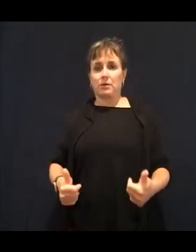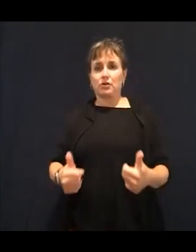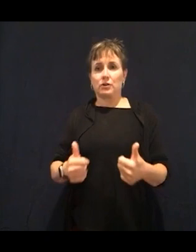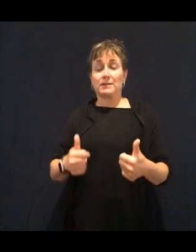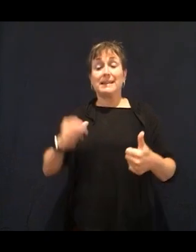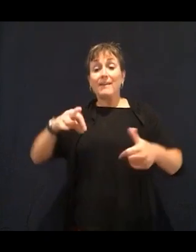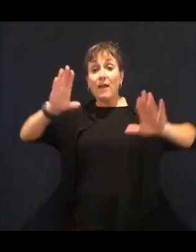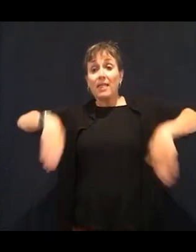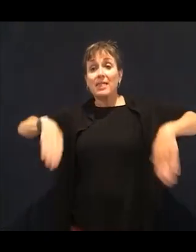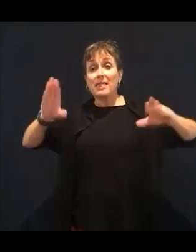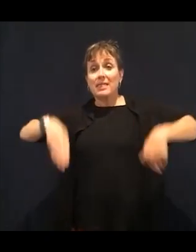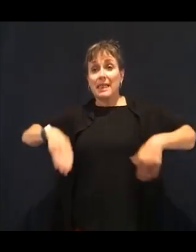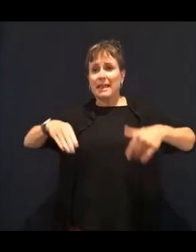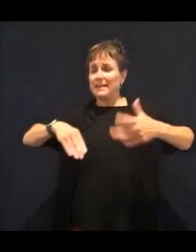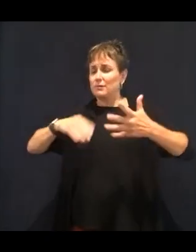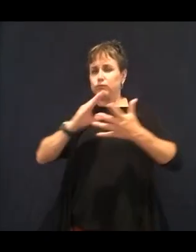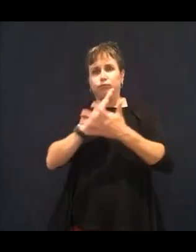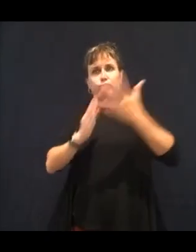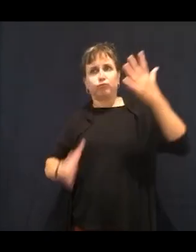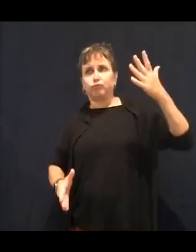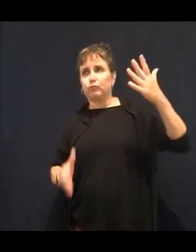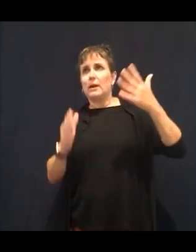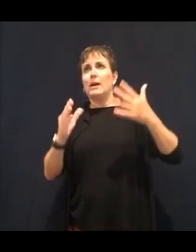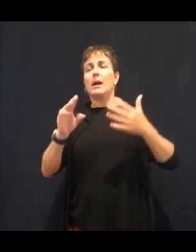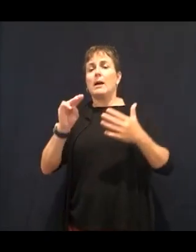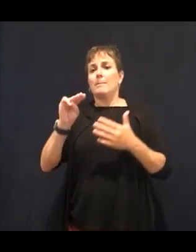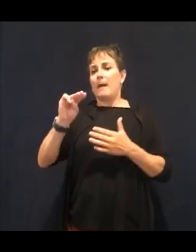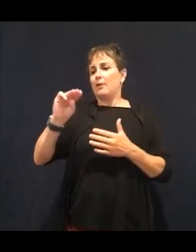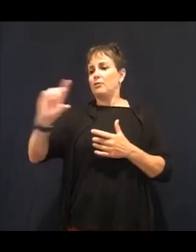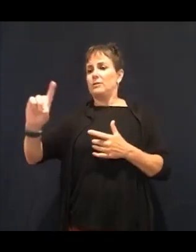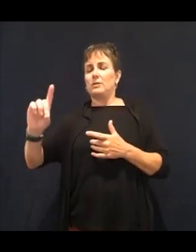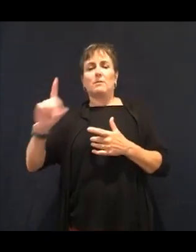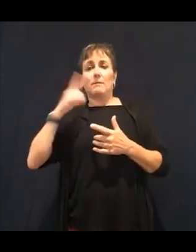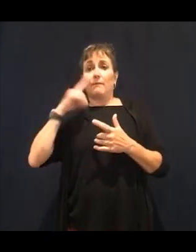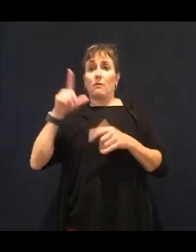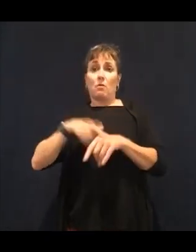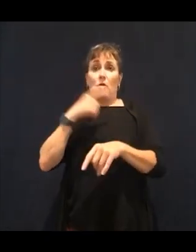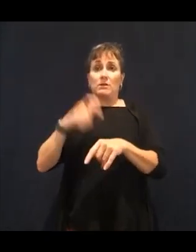When I heard and saw this, I was so excited because it actually